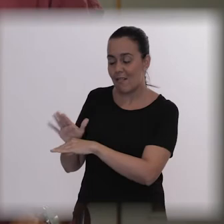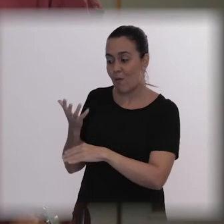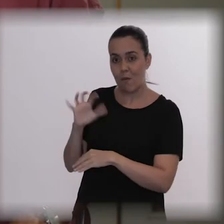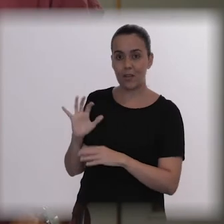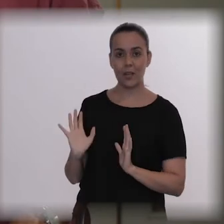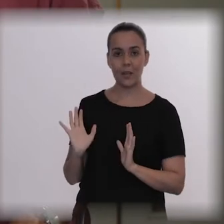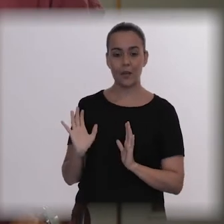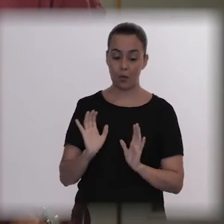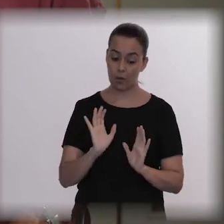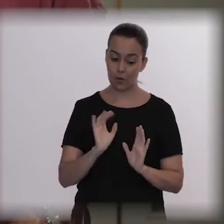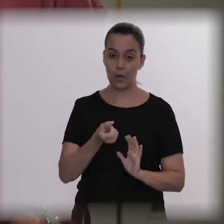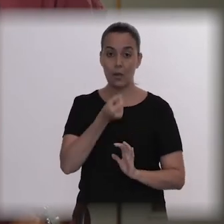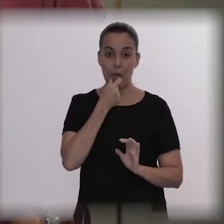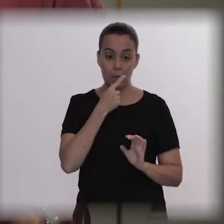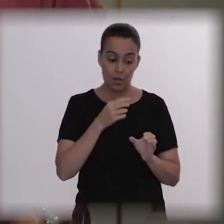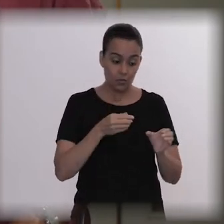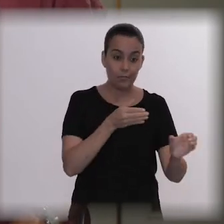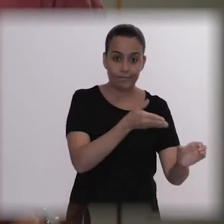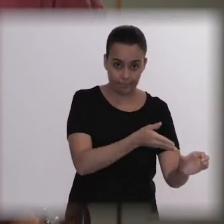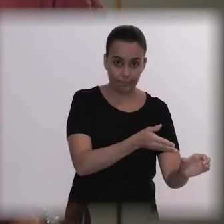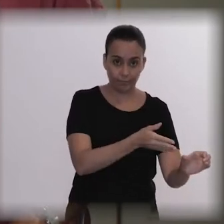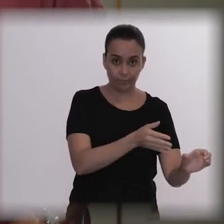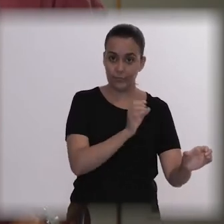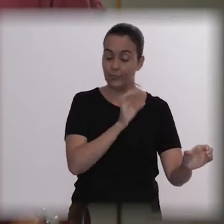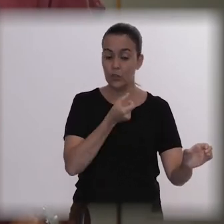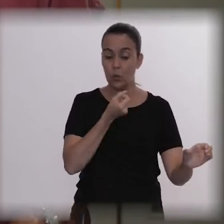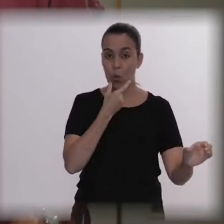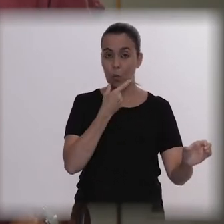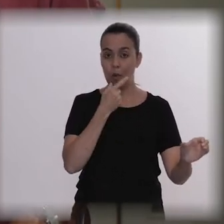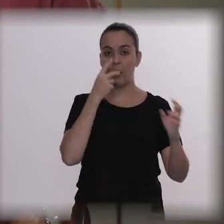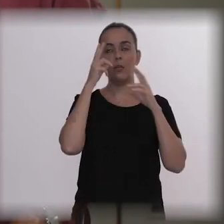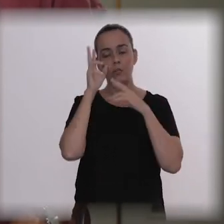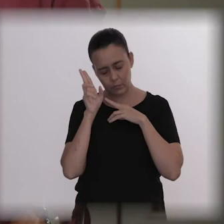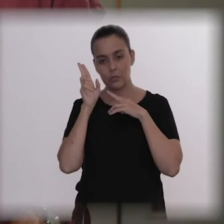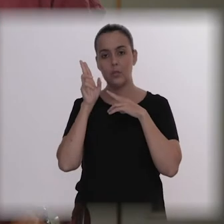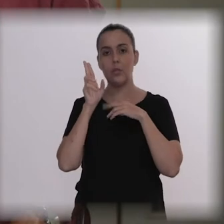they are tranquilizers, you must find a way to give them to him. And call the ambulance.